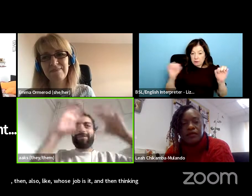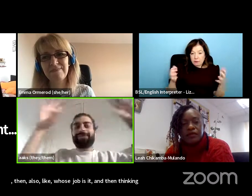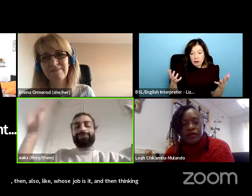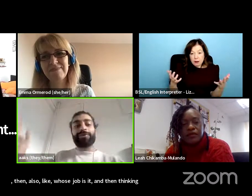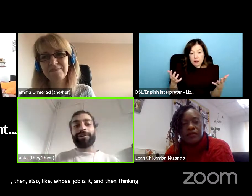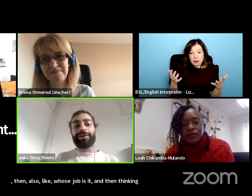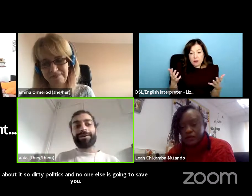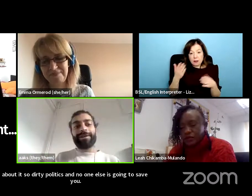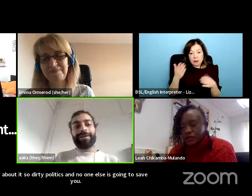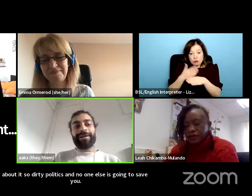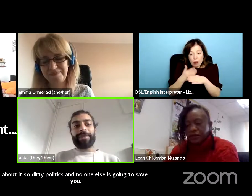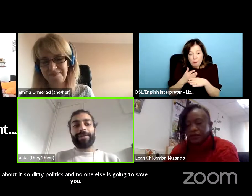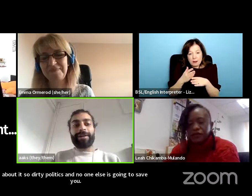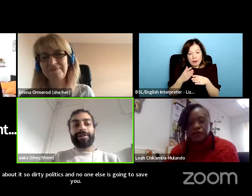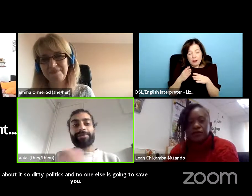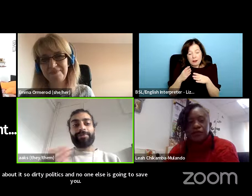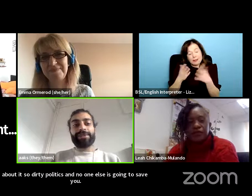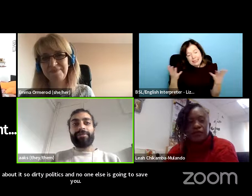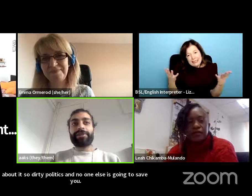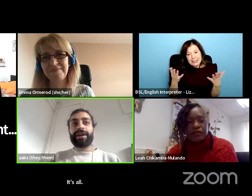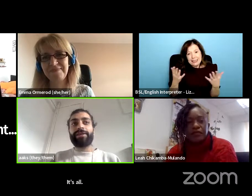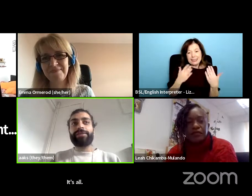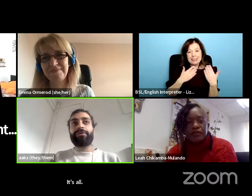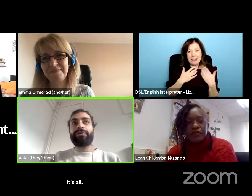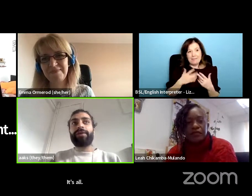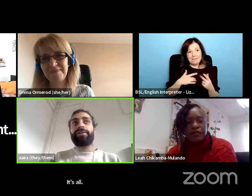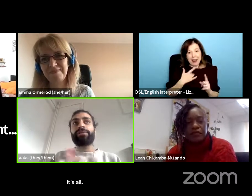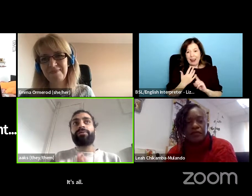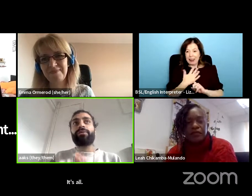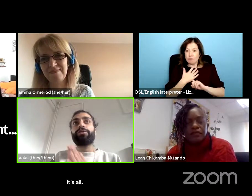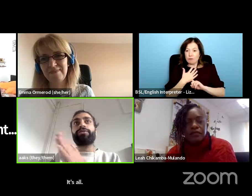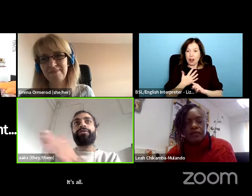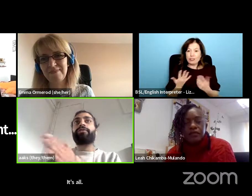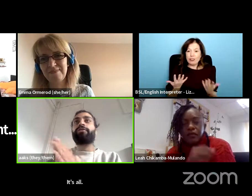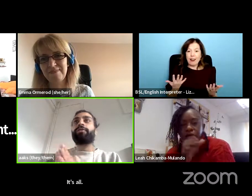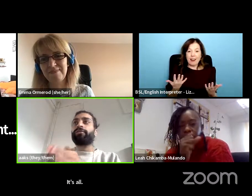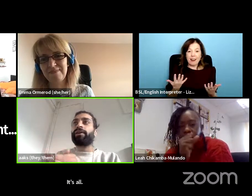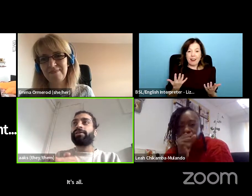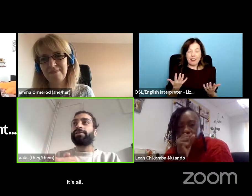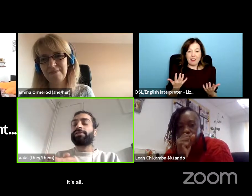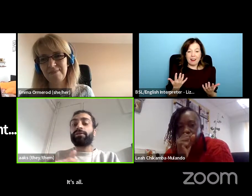it's all a lot the specific challenge that we found is with those referral pathways i would